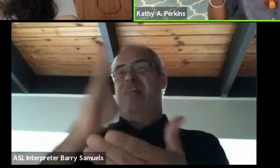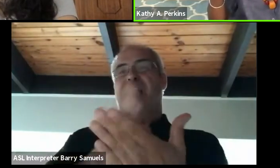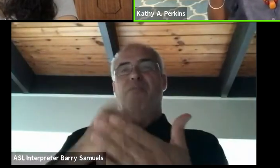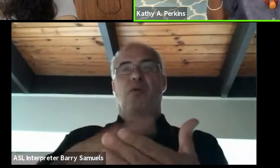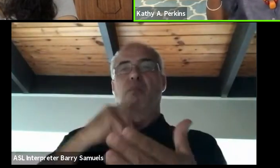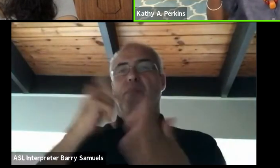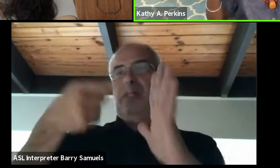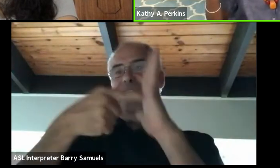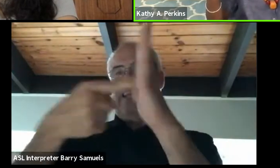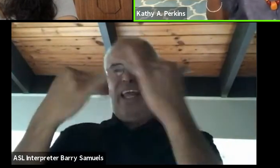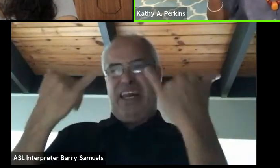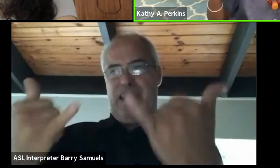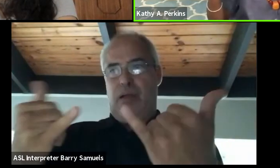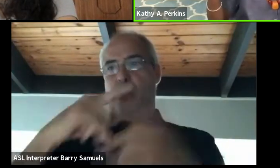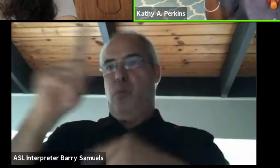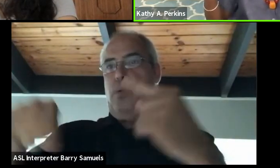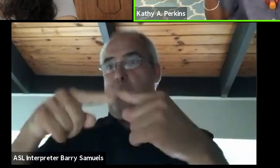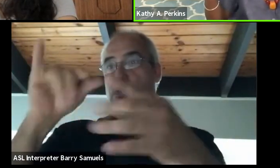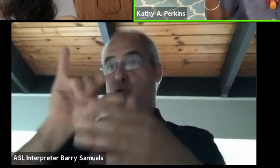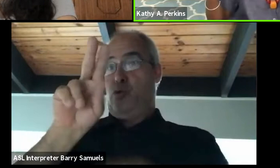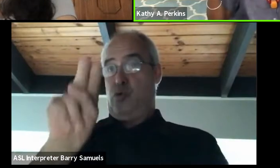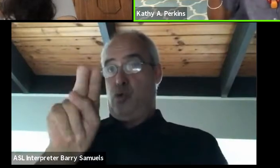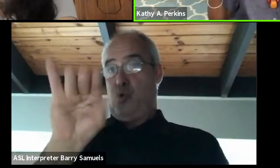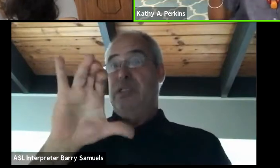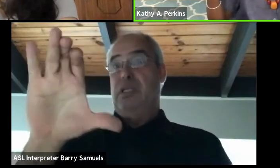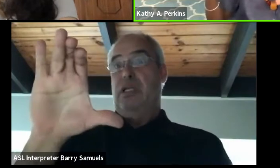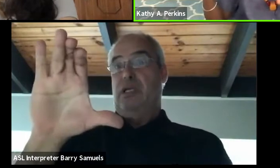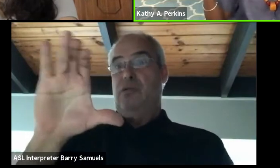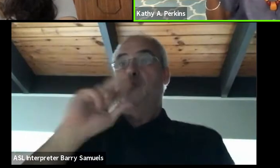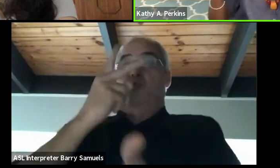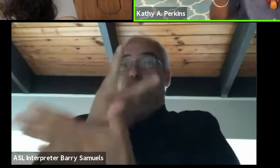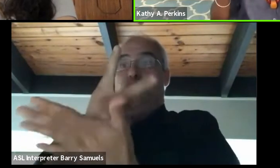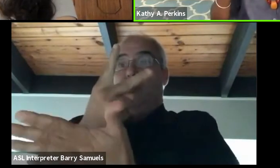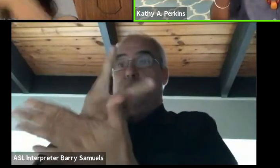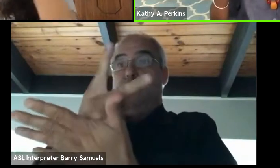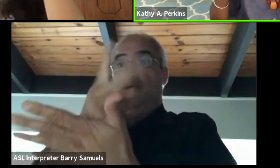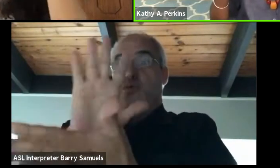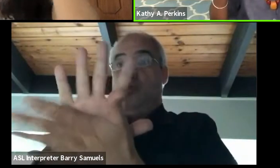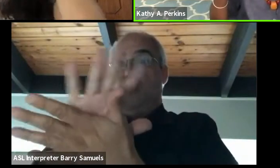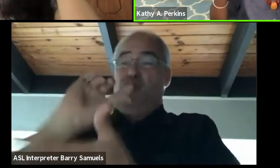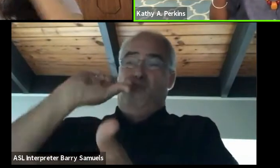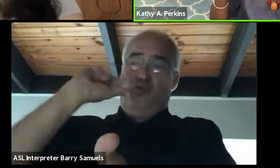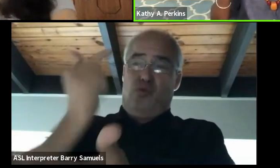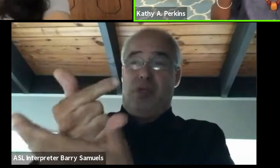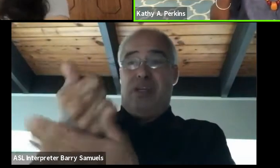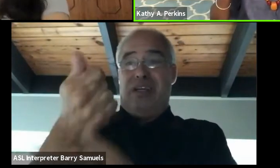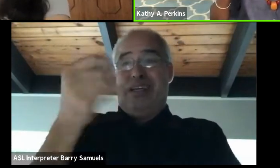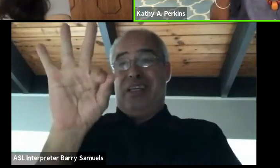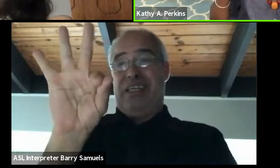It was when I was in New York right out of grad school, 1978. I lived with my sister. We lived in New Jersey.